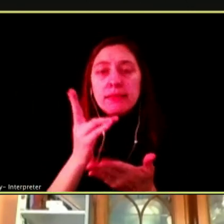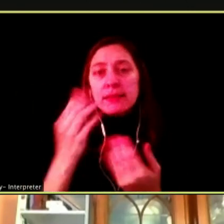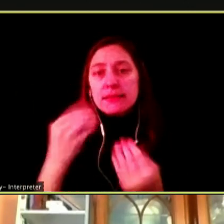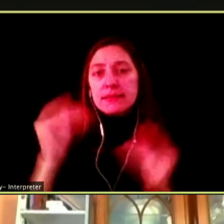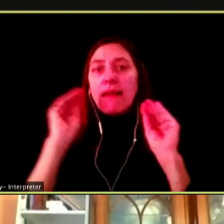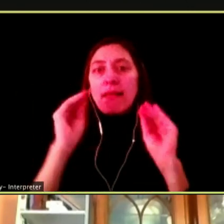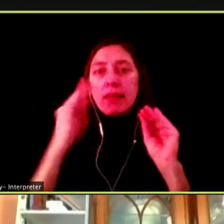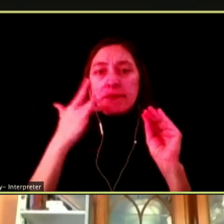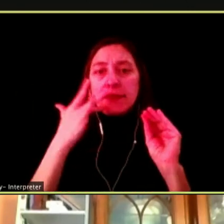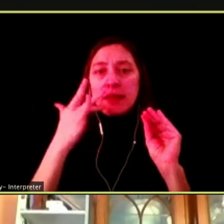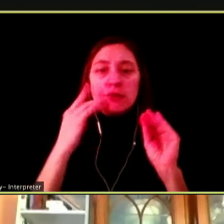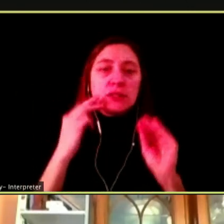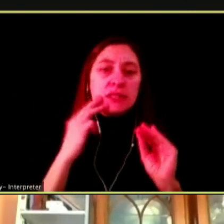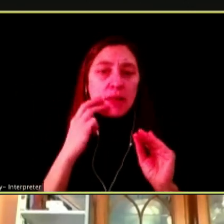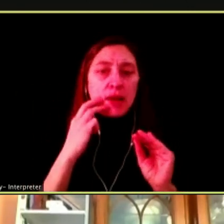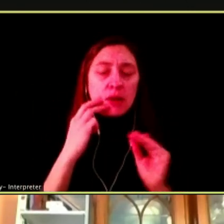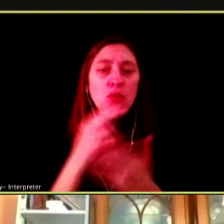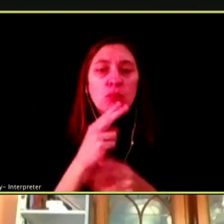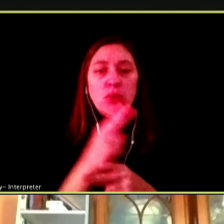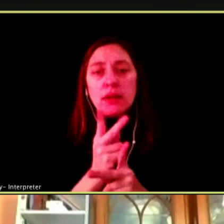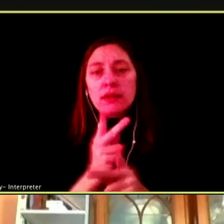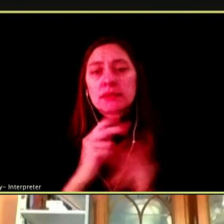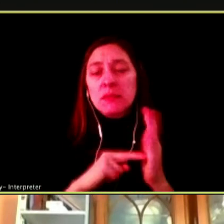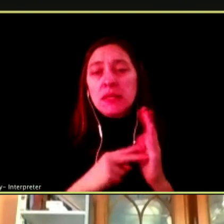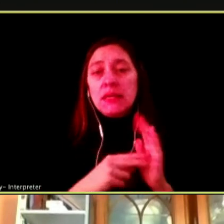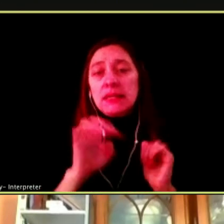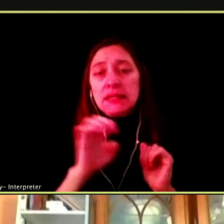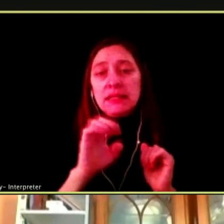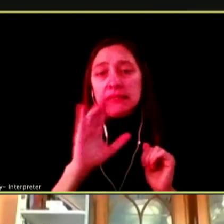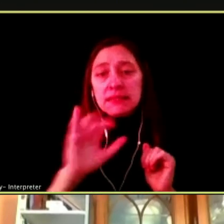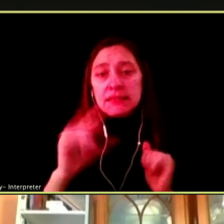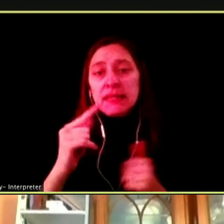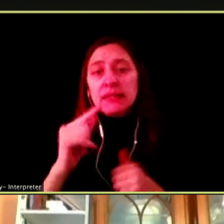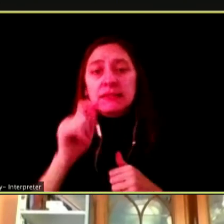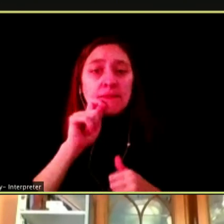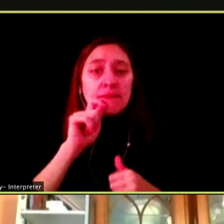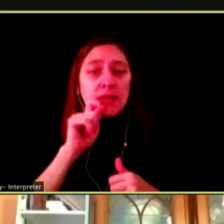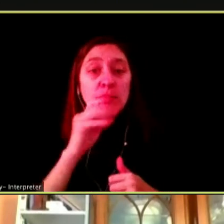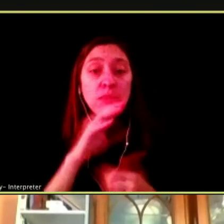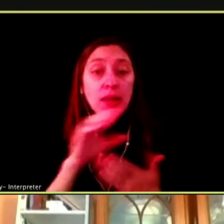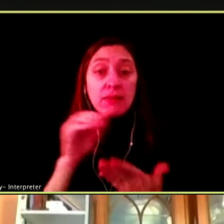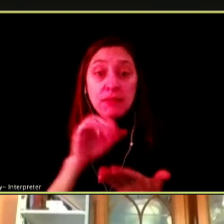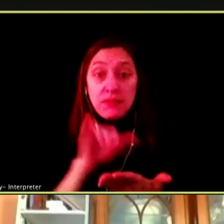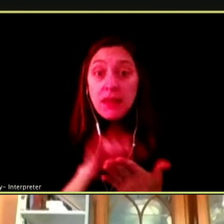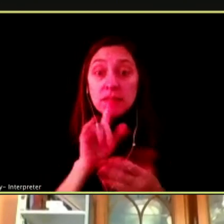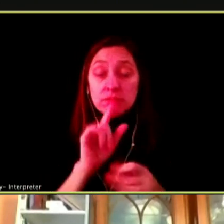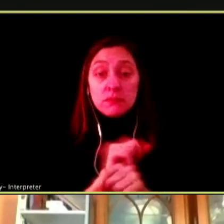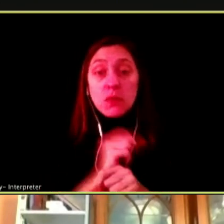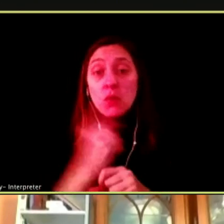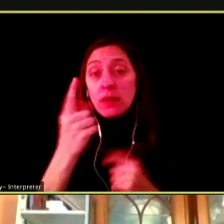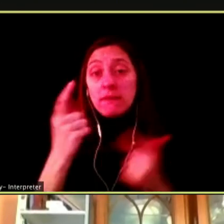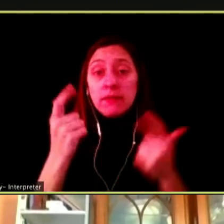THAT INCLUDES E-CIGARETTE, VAPE PRODUCTS AND THAT RIGHT NOW IS ONE OF THE BIGGEST METHODS